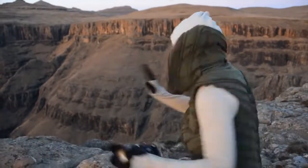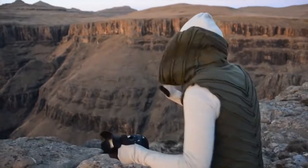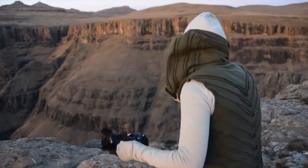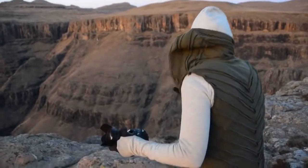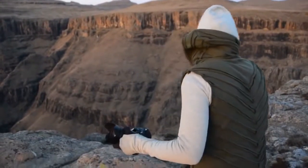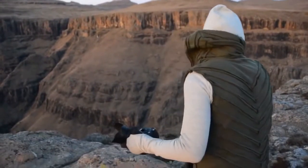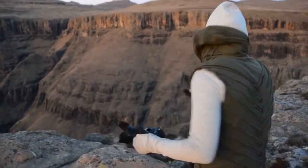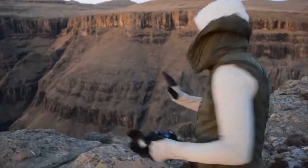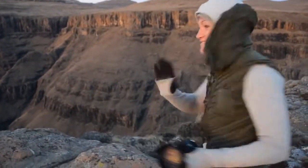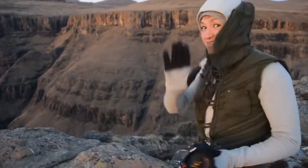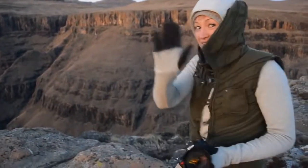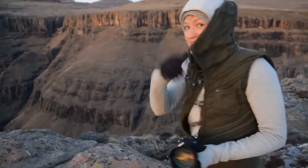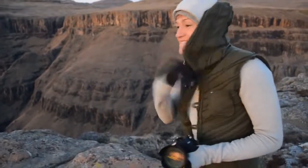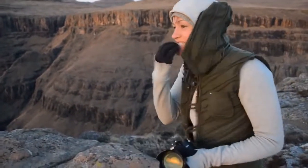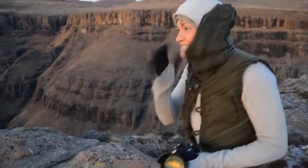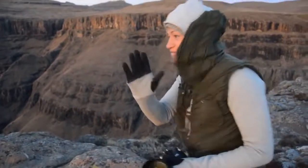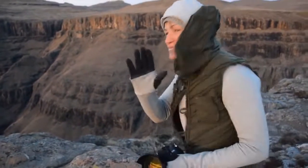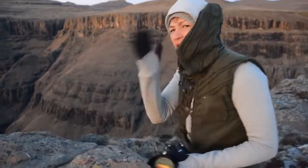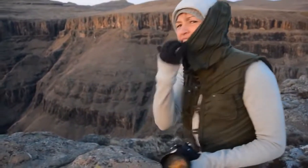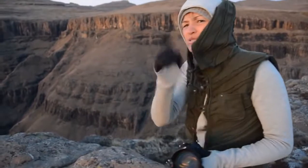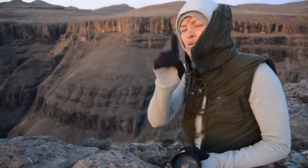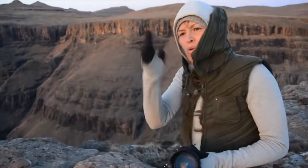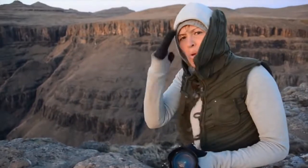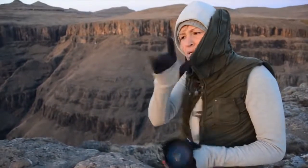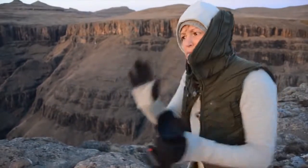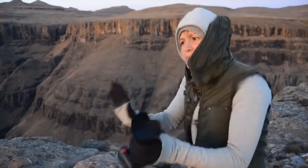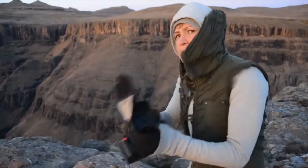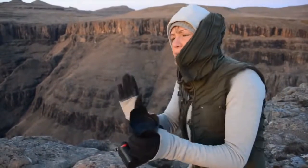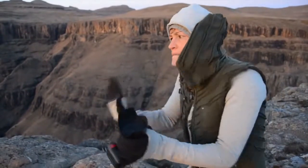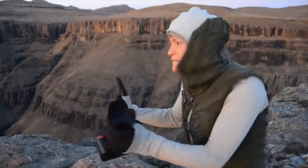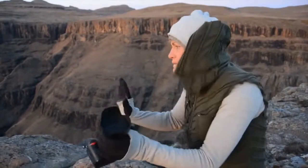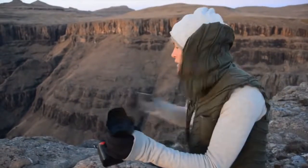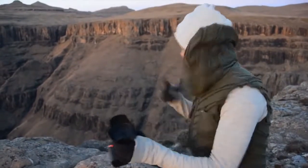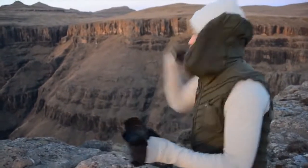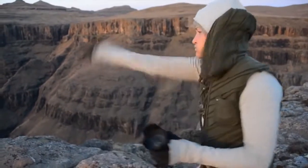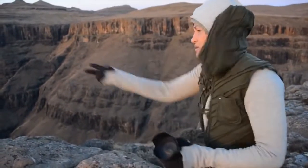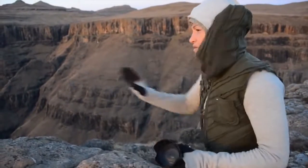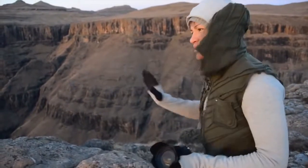Wow windy! Im not scared but very cautious not to